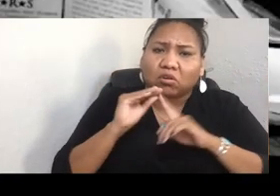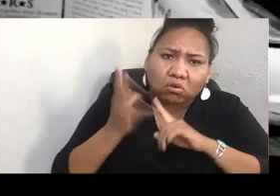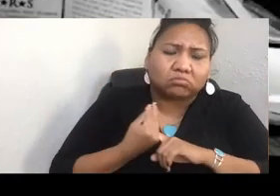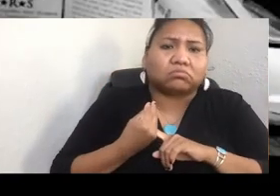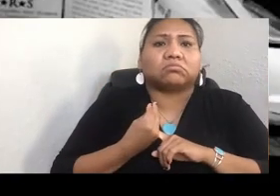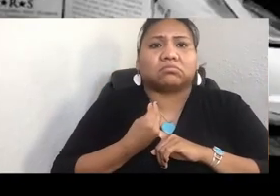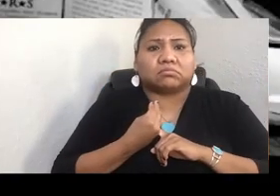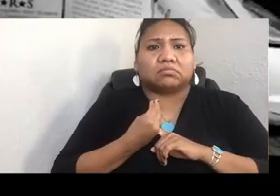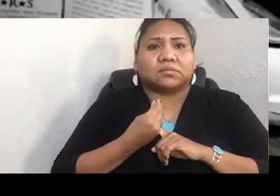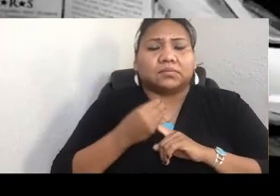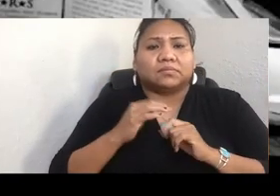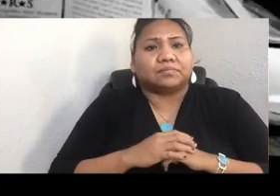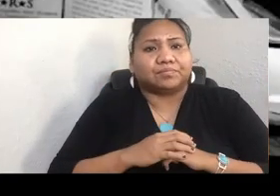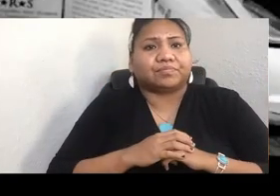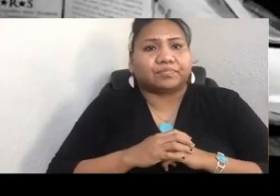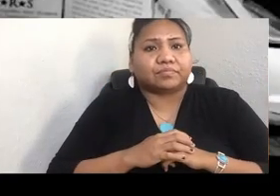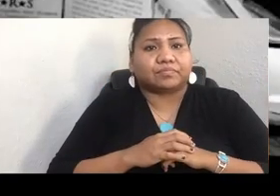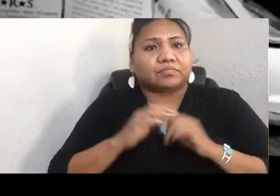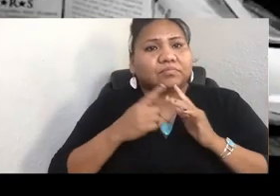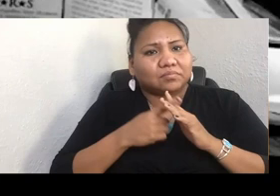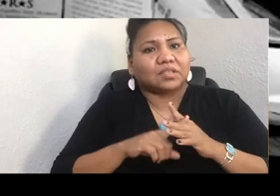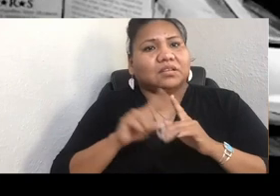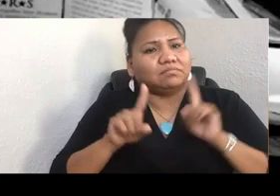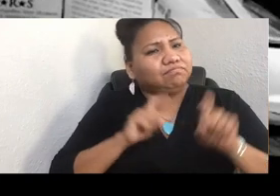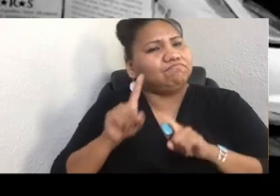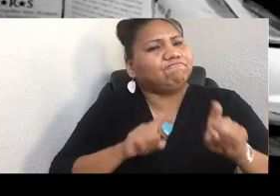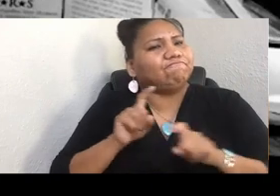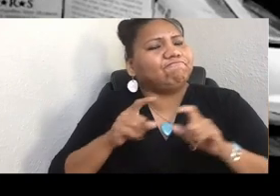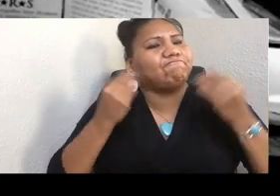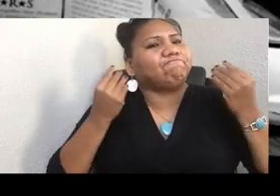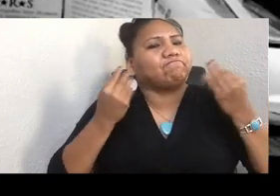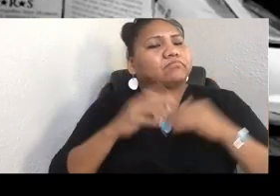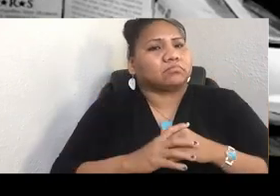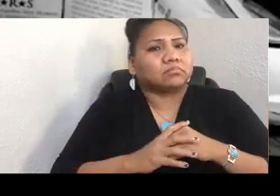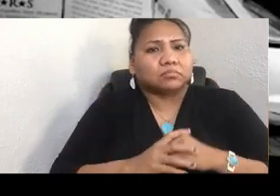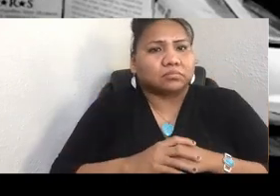When I started asking the question John help me find, I got the answer that I was looking for.